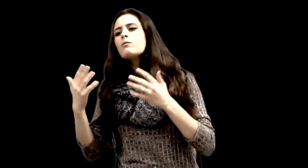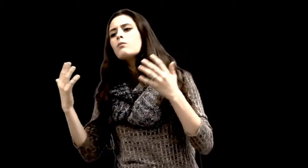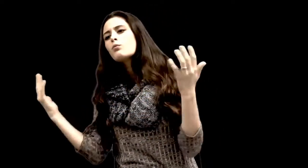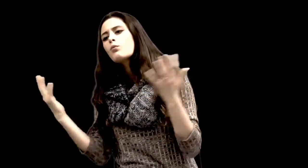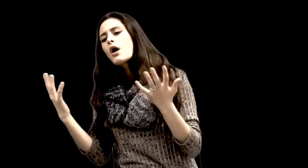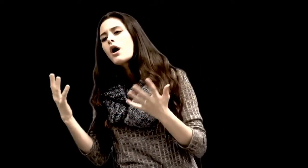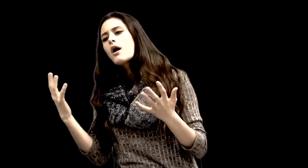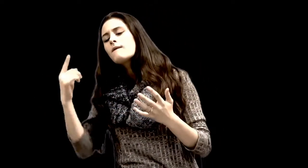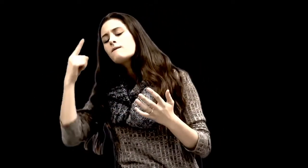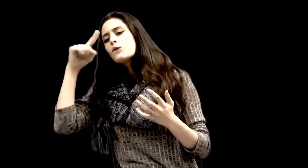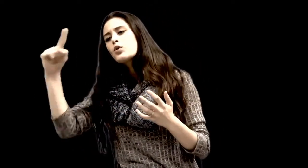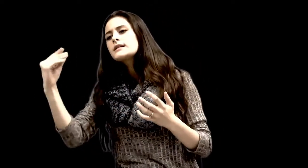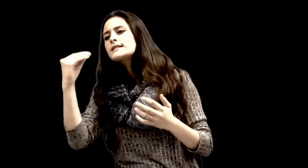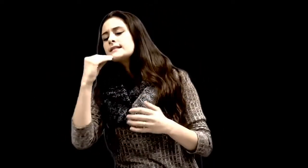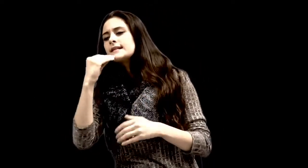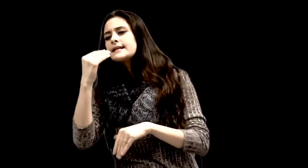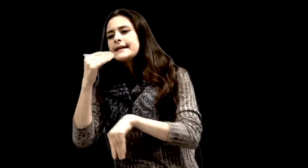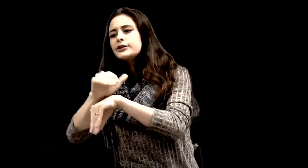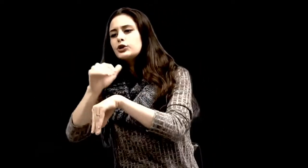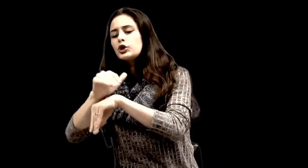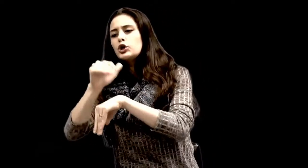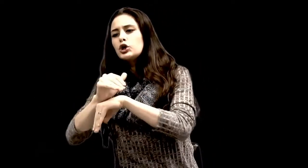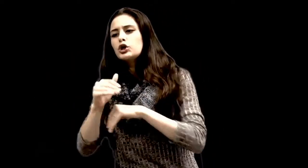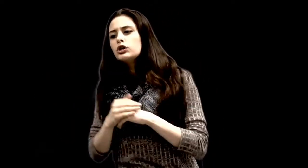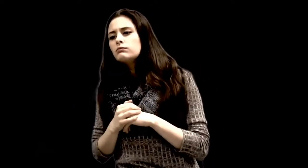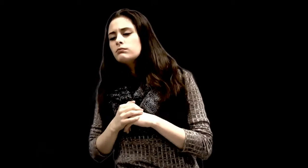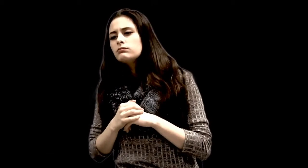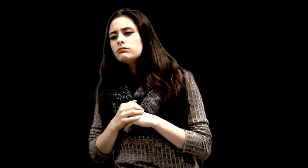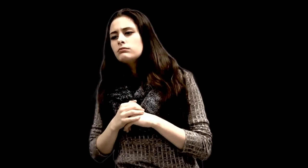What’s for dinner tonight?” No response.